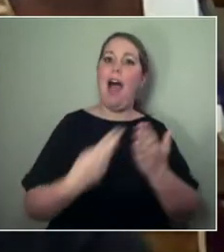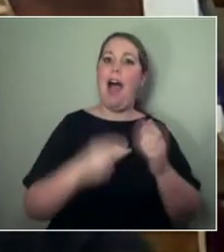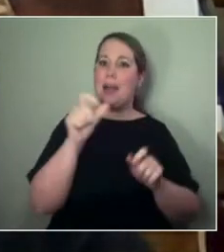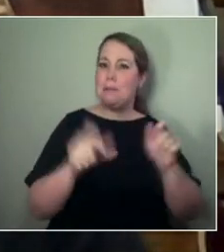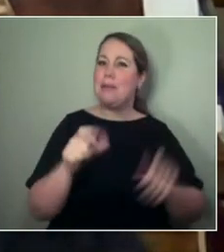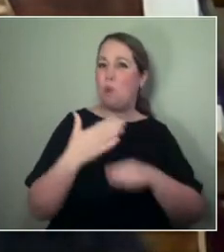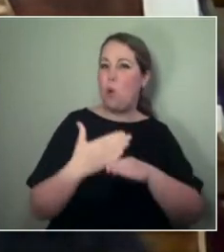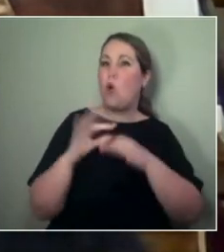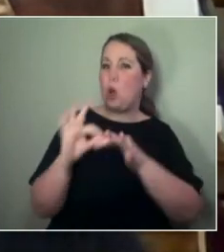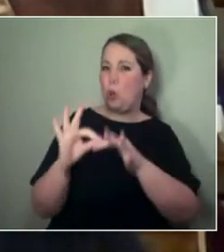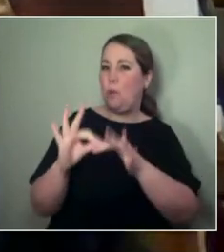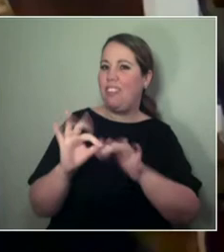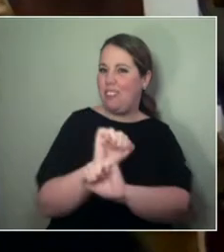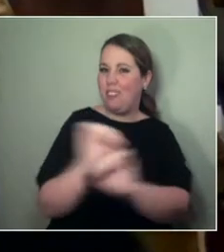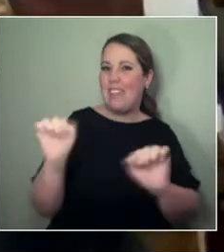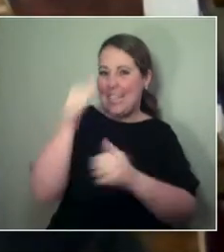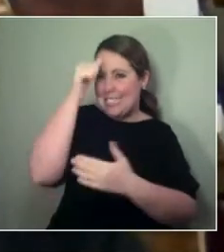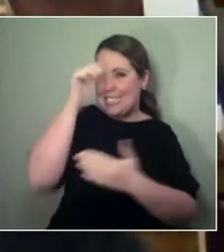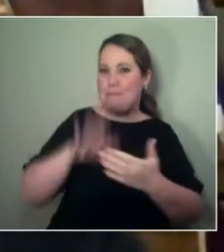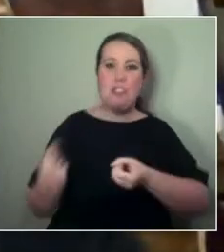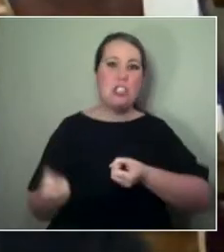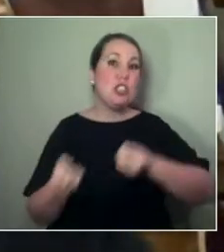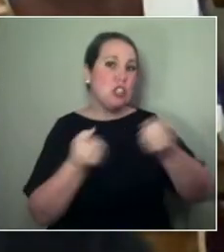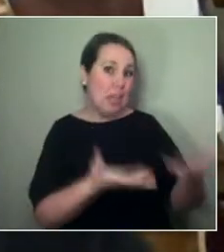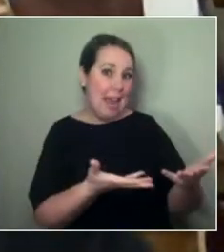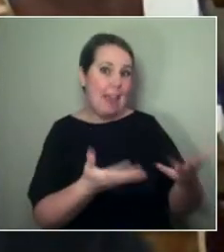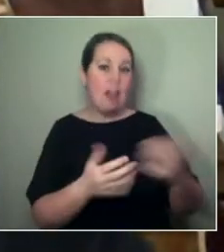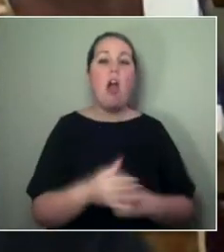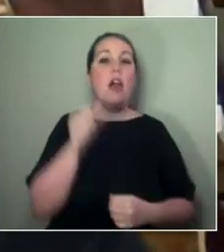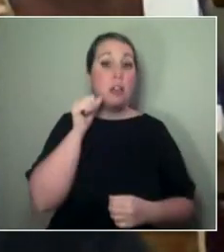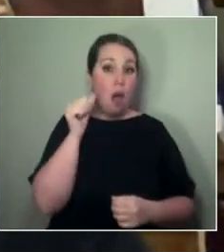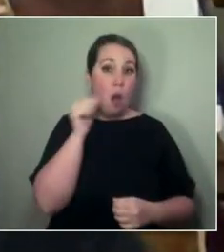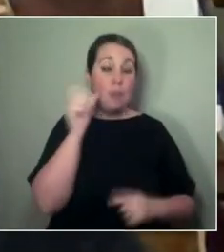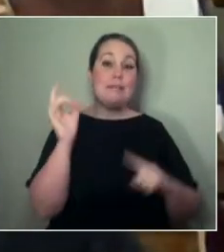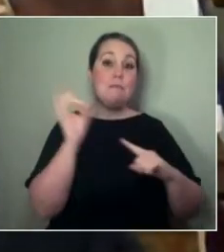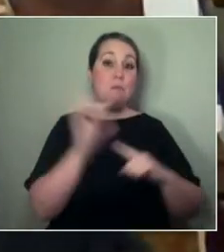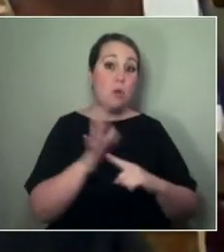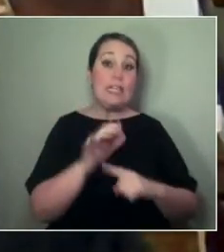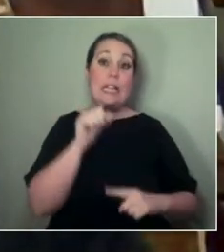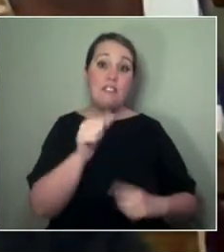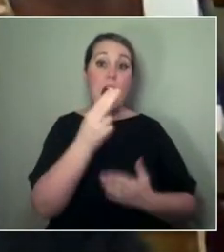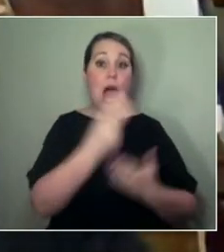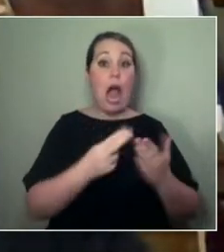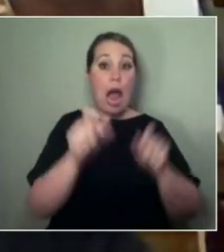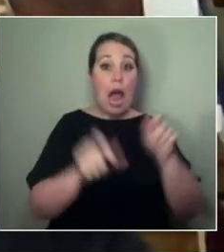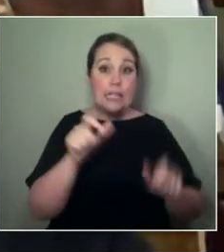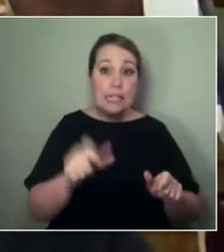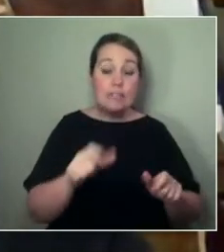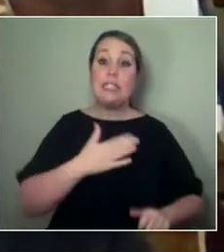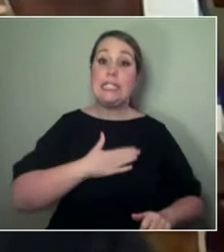I think we all know how much of a difference it makes when artists have a safe space or a platform to experiment